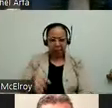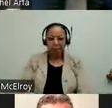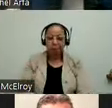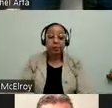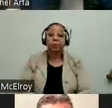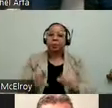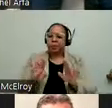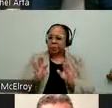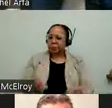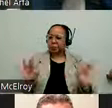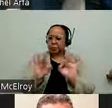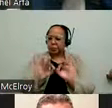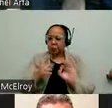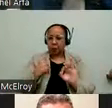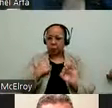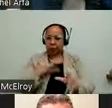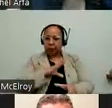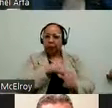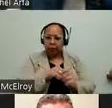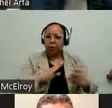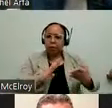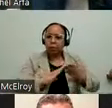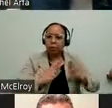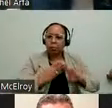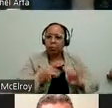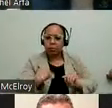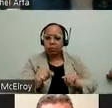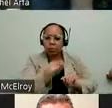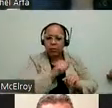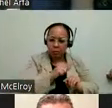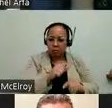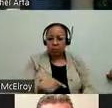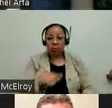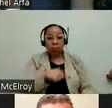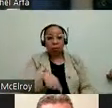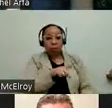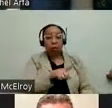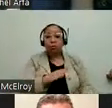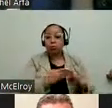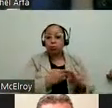in the communities, especially historically underserved communities